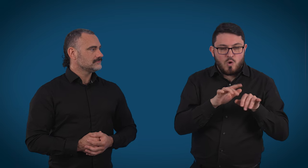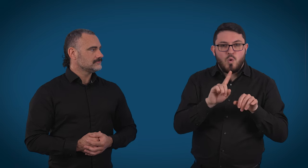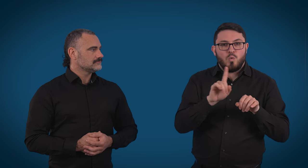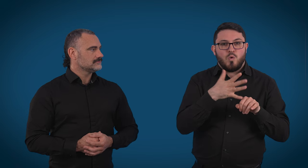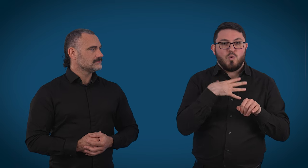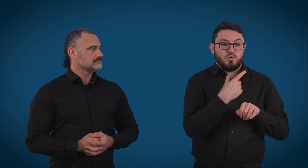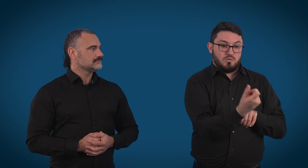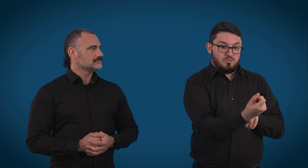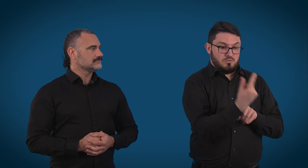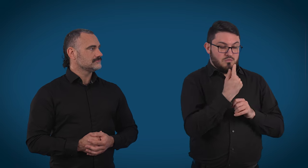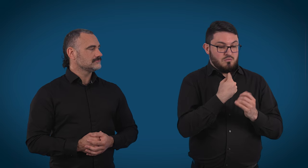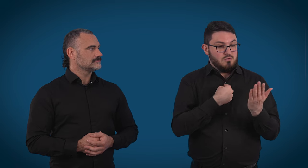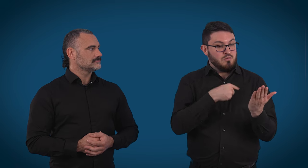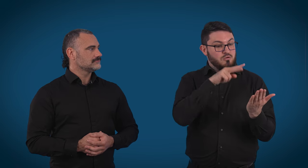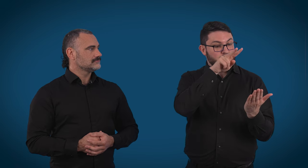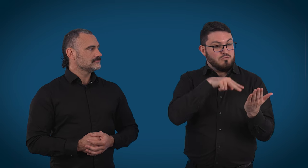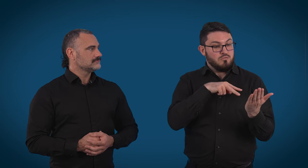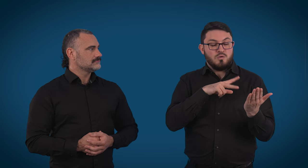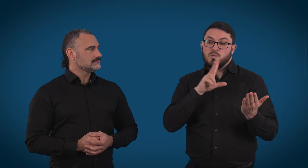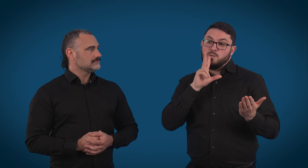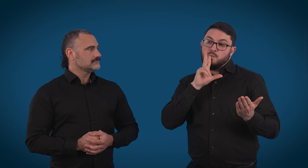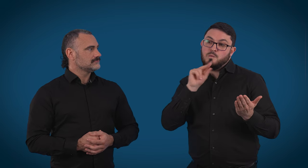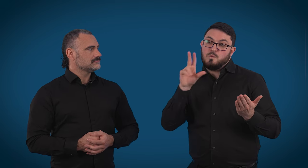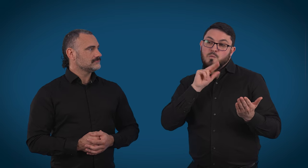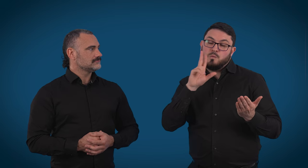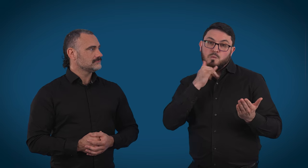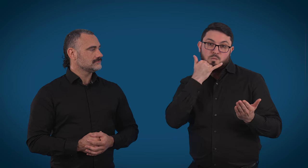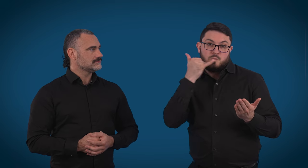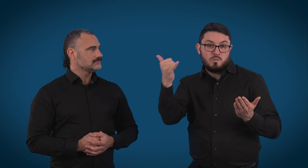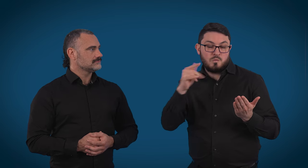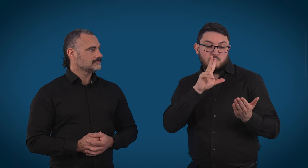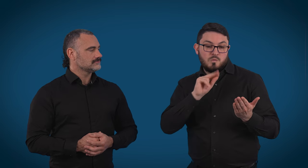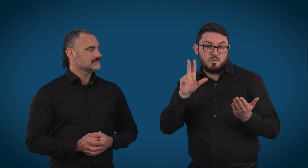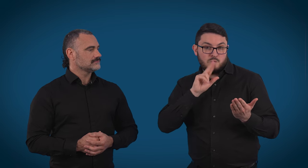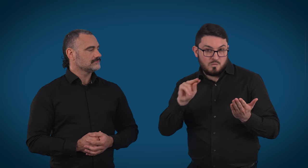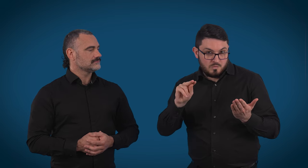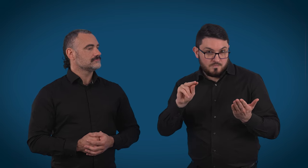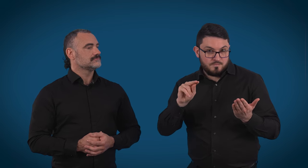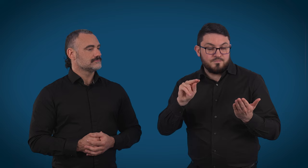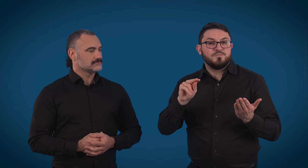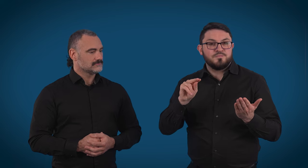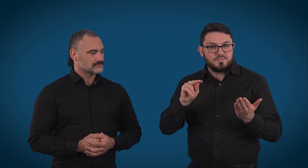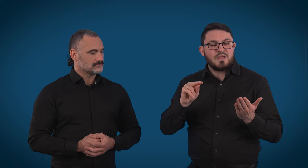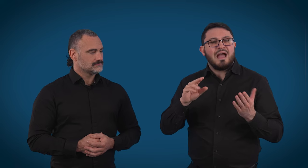to say to the relay officer. We'll read that out to the person they're trying to call, and then we